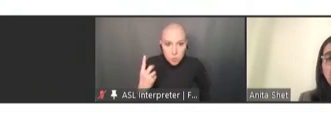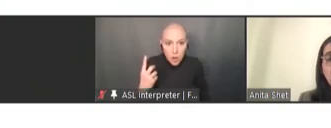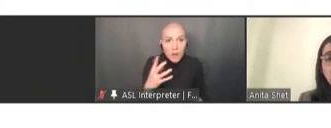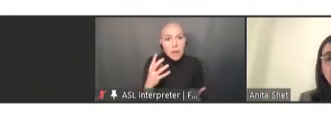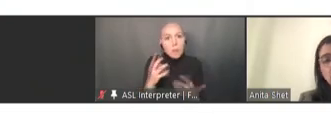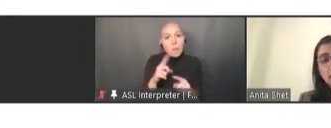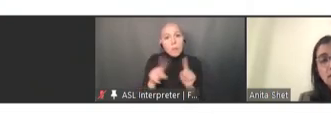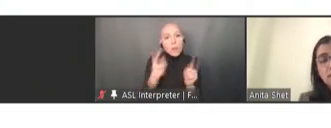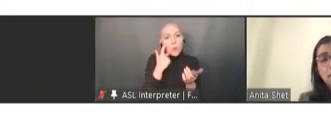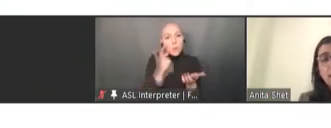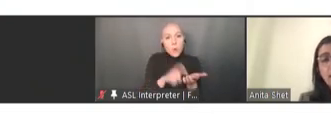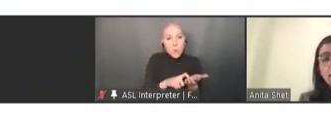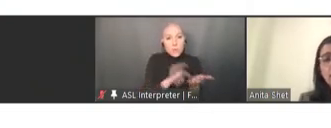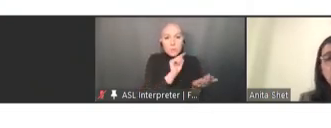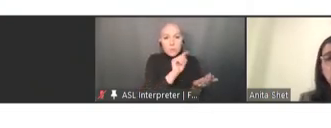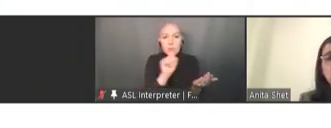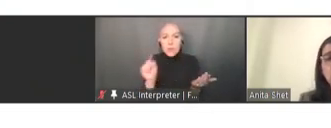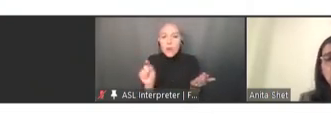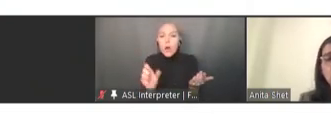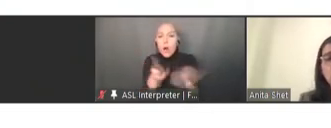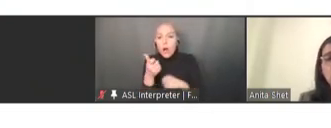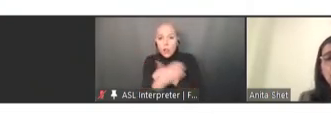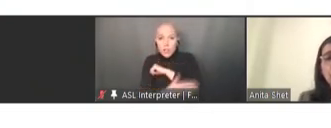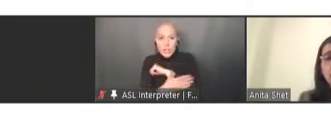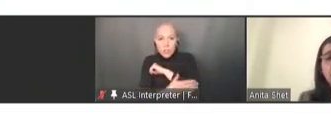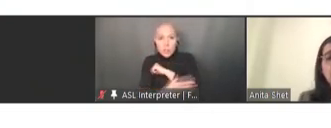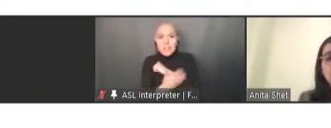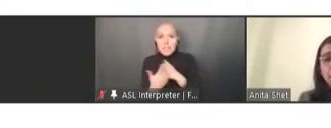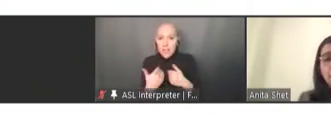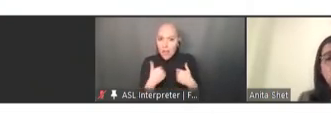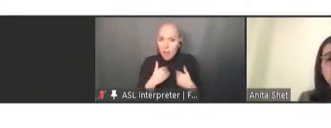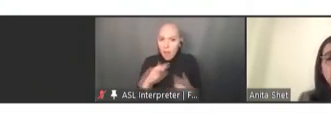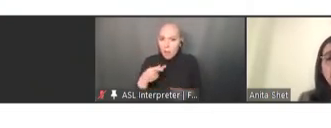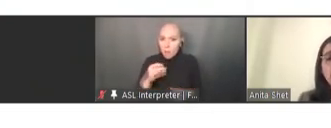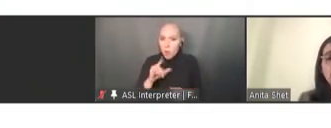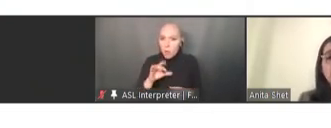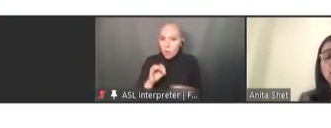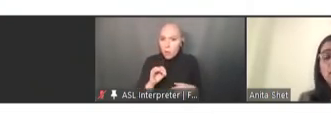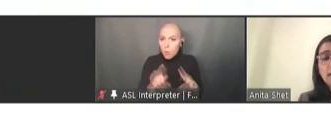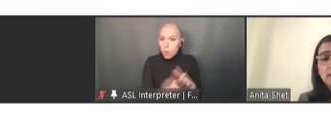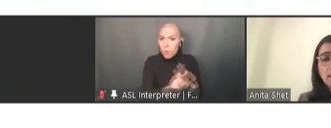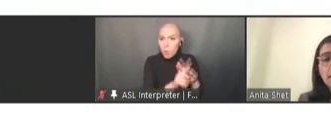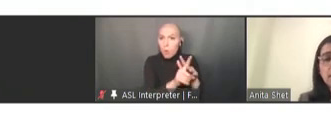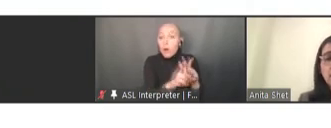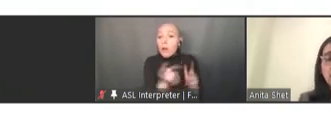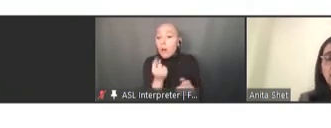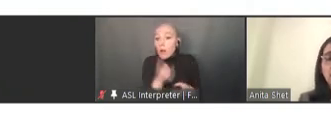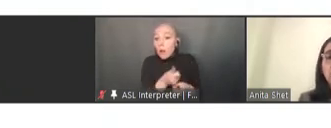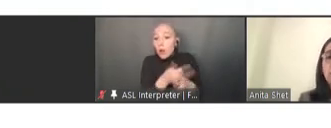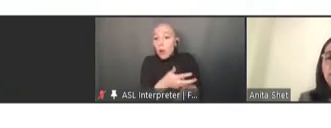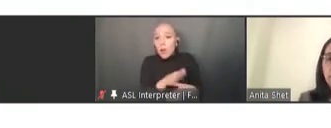are cases of paralytic polio caused by circulating vaccine-derived polio virus.